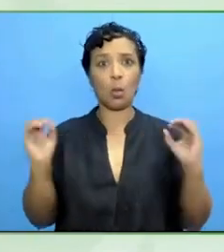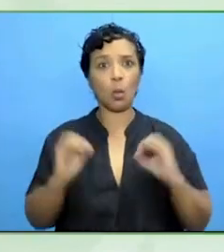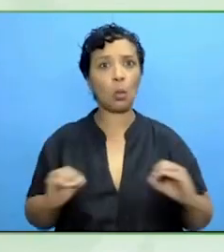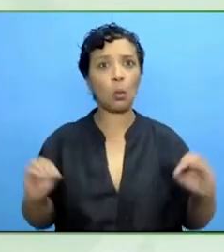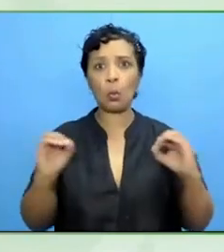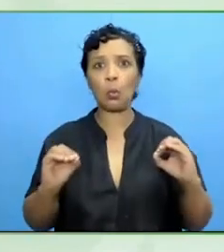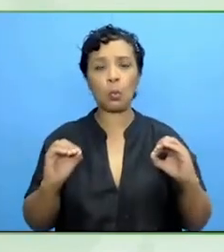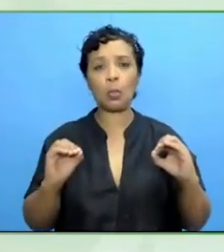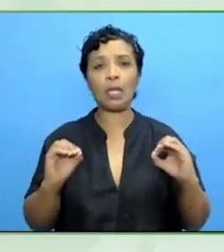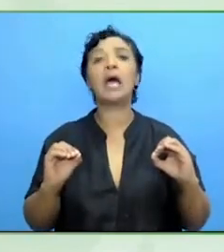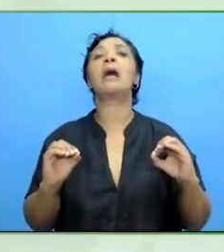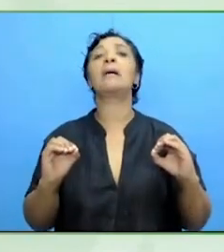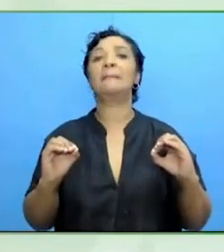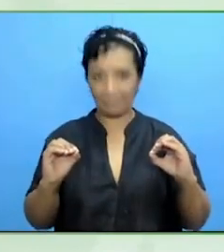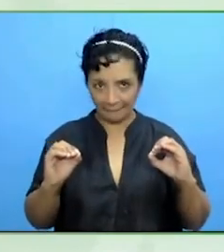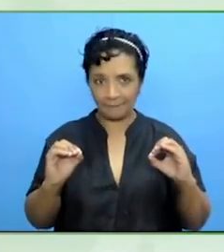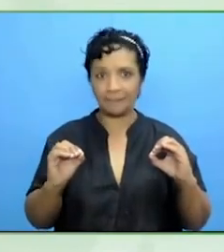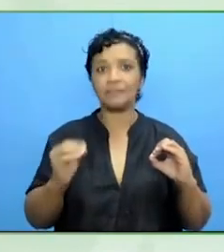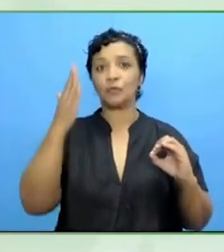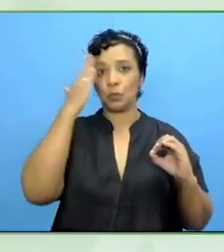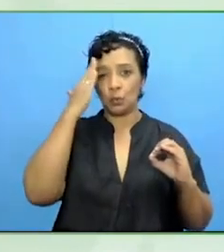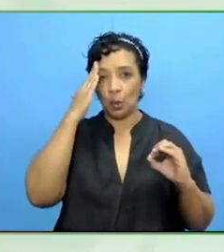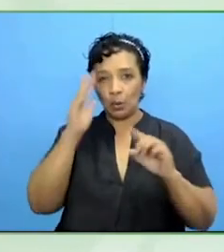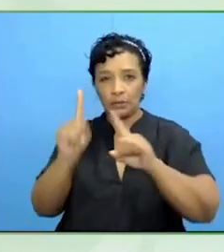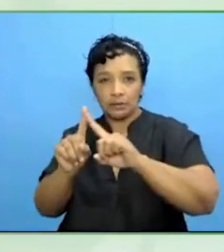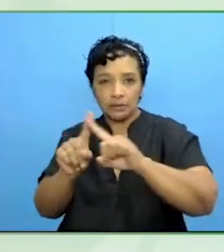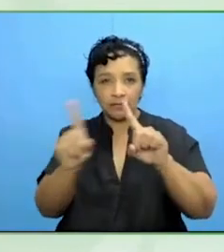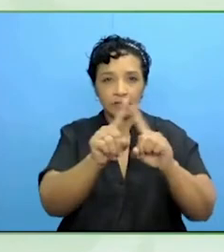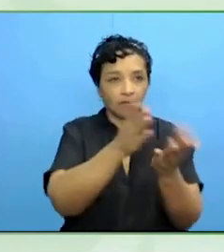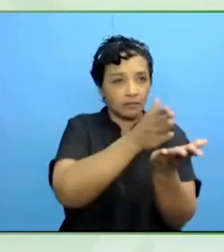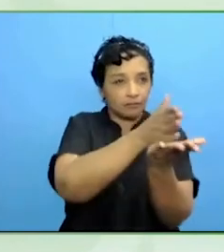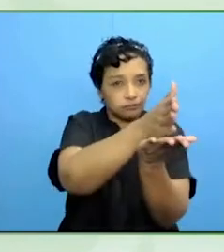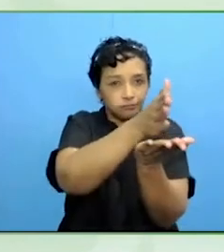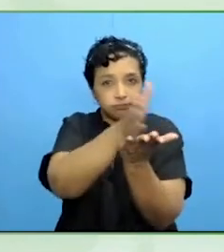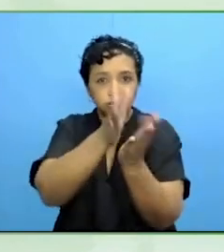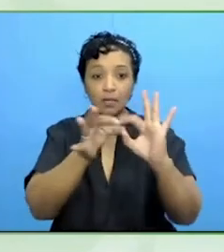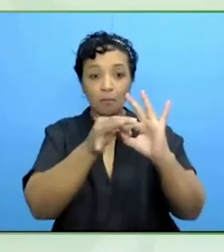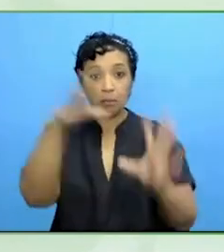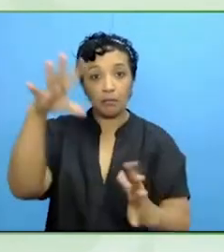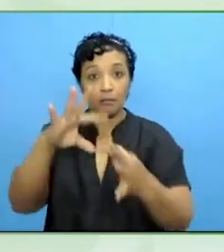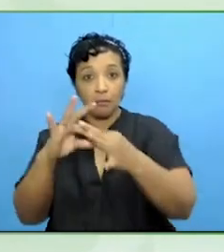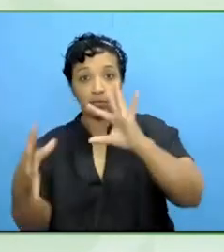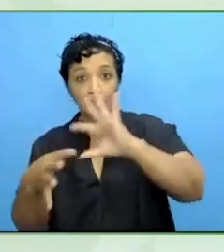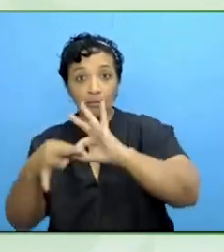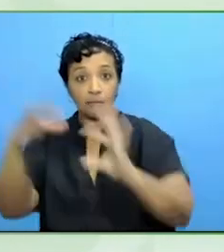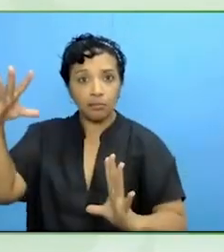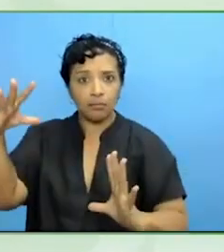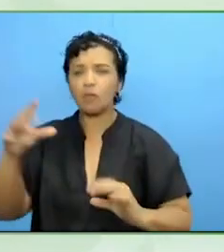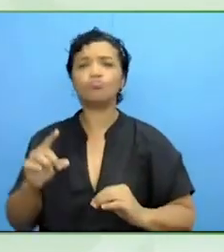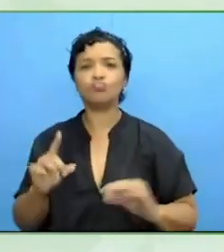These areas are interconnected. We have got to look at these three different domains.